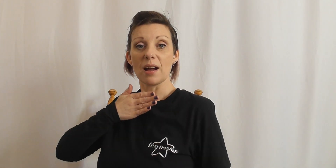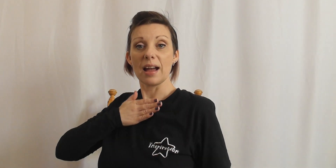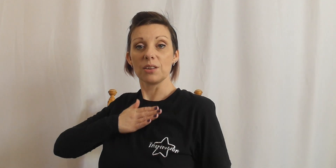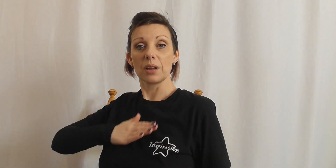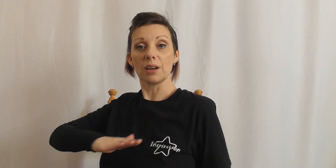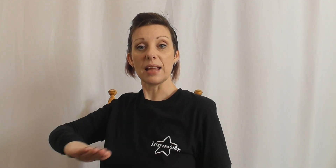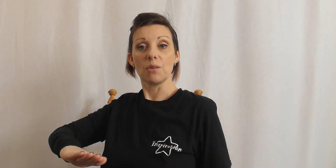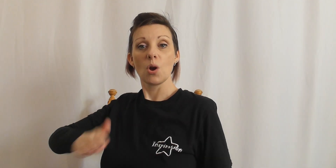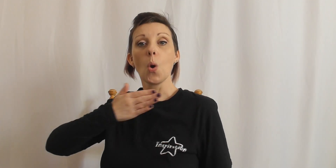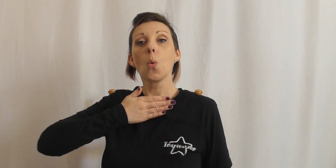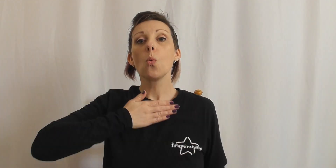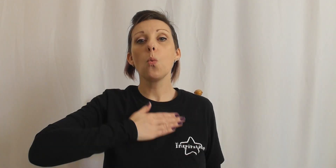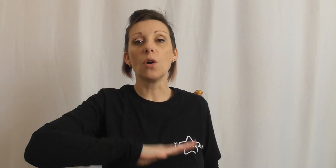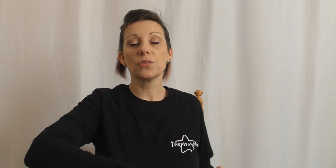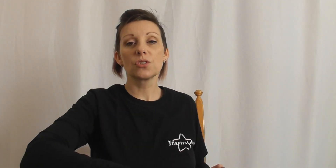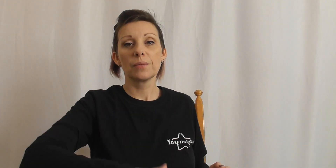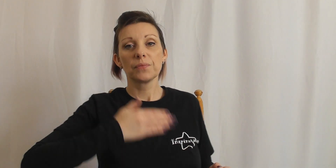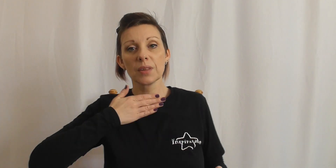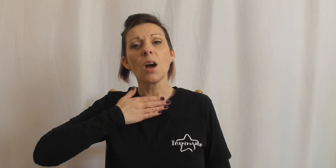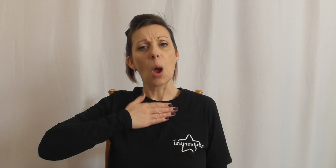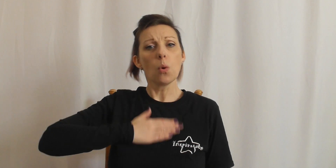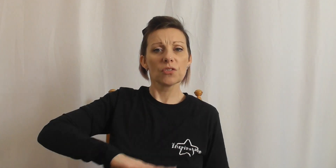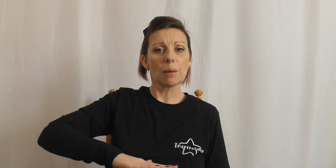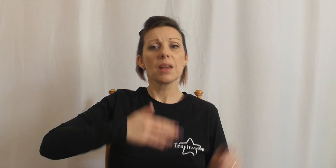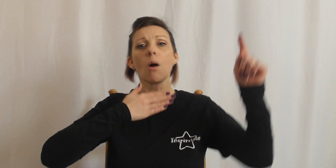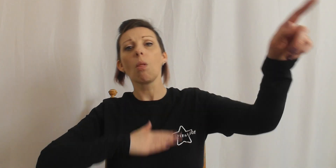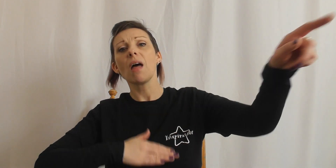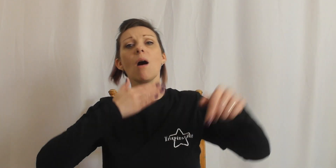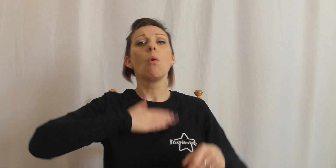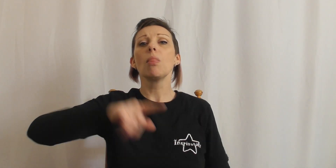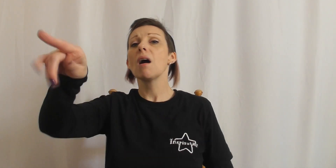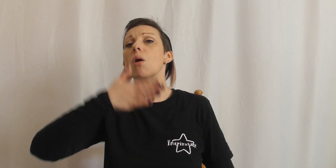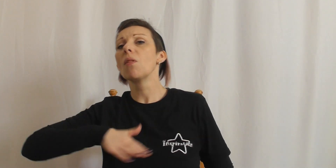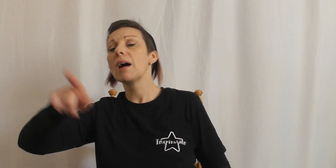hand and we're going to go down, want, i want something, i want that, i want that, i want that,